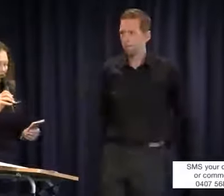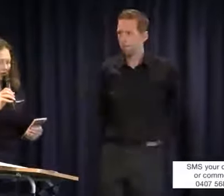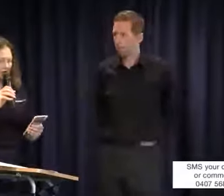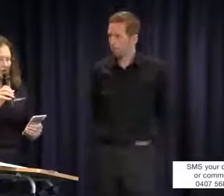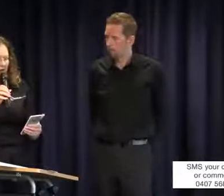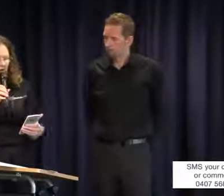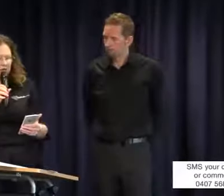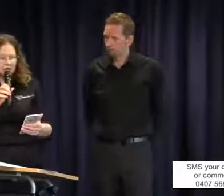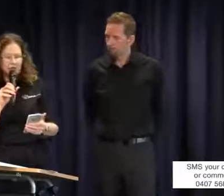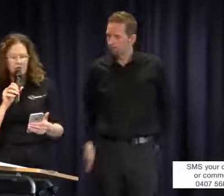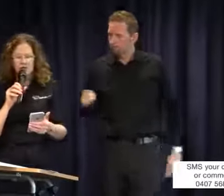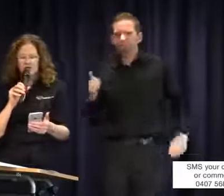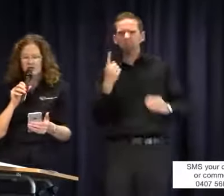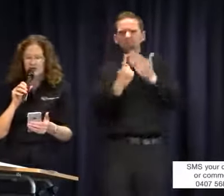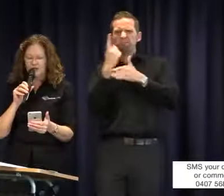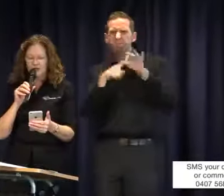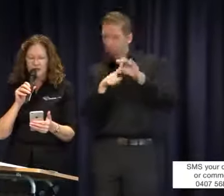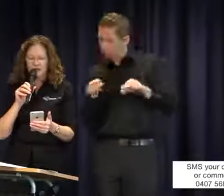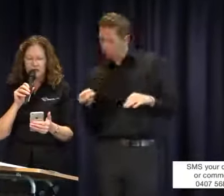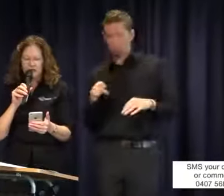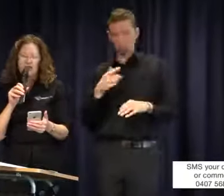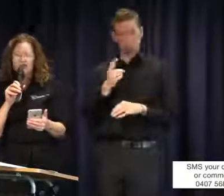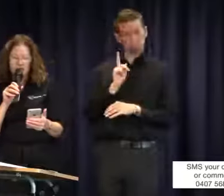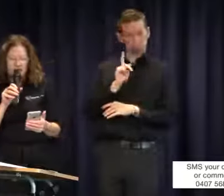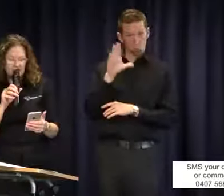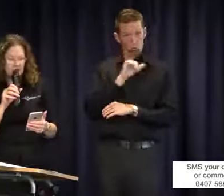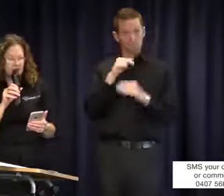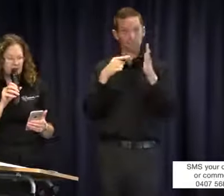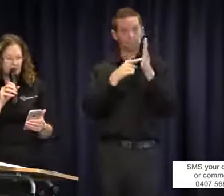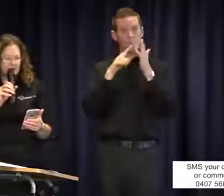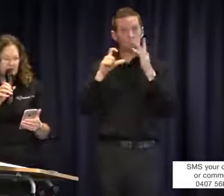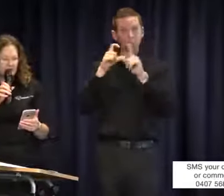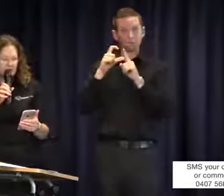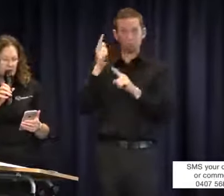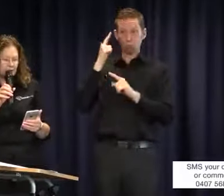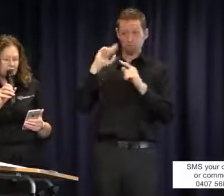Another question: should TODs work with teachers of the deaf work with deaf students fulltime